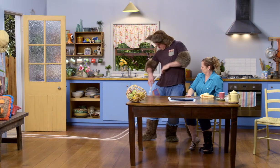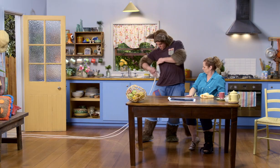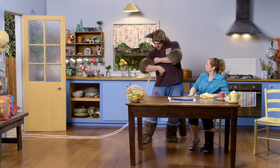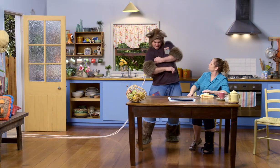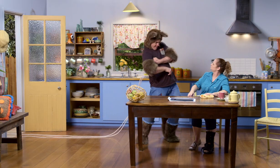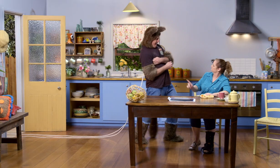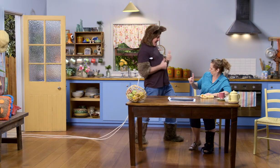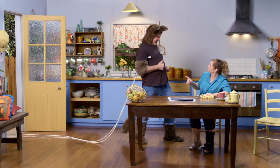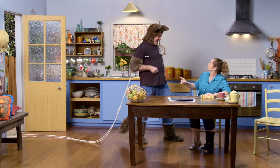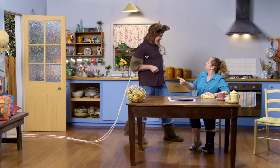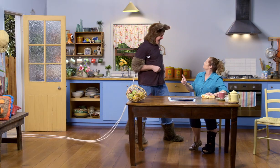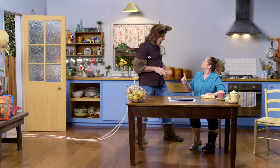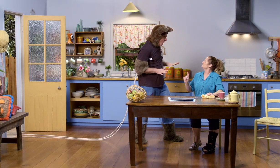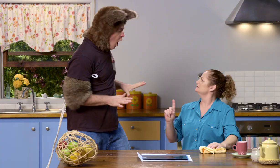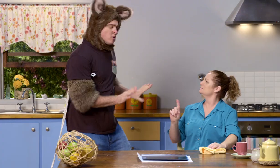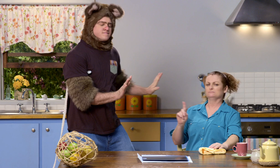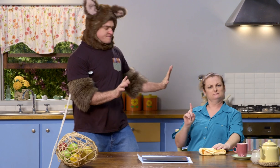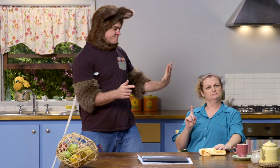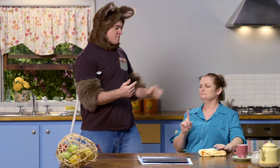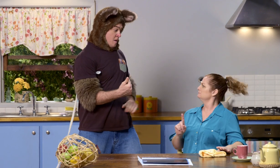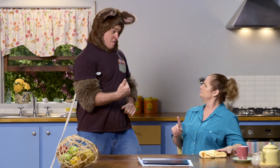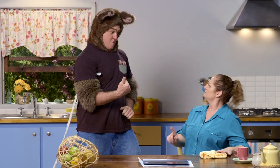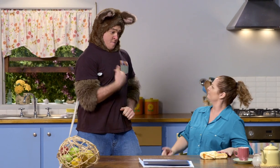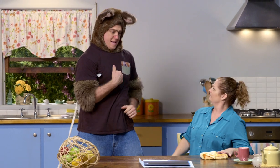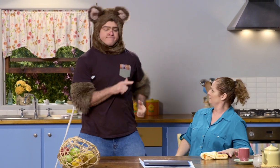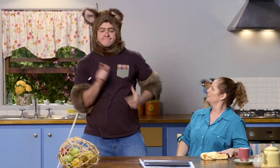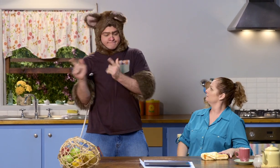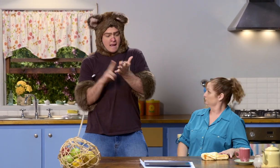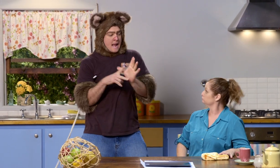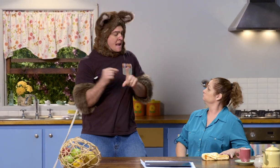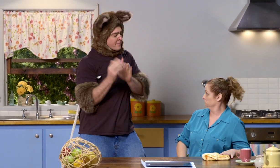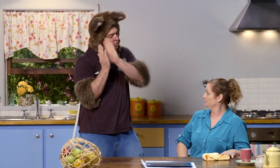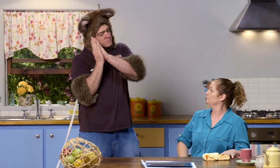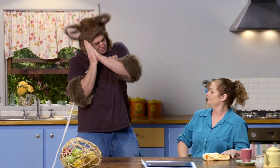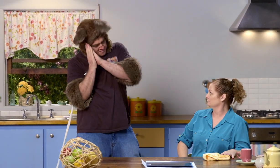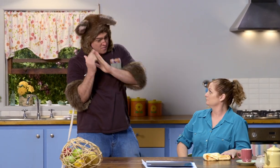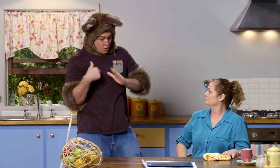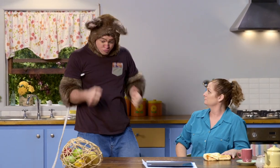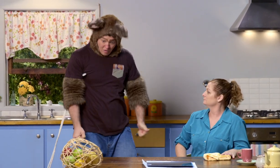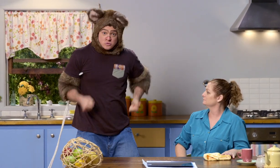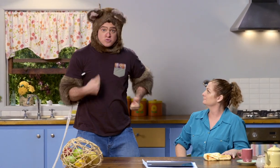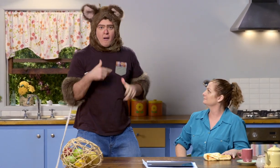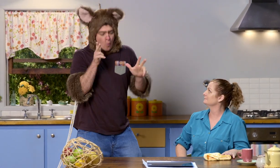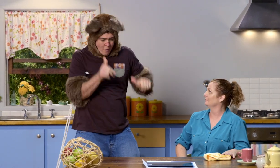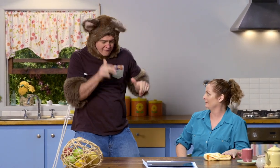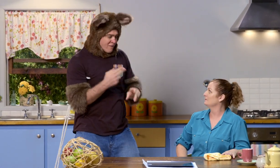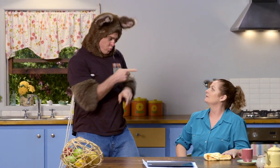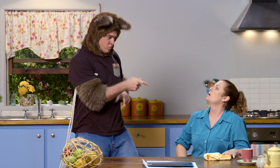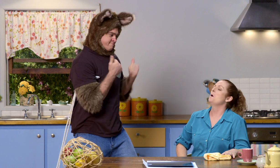Right. Ha ha! Uh, what are you doing? Well, I'm off to have a nap and I'll look after these crutches for you, OK?